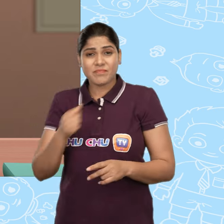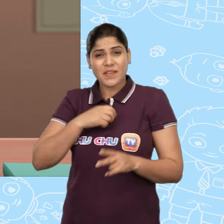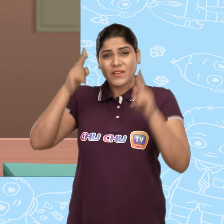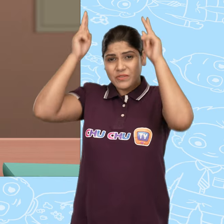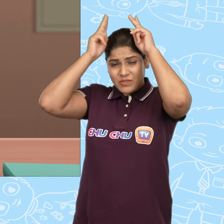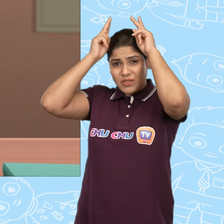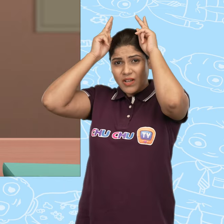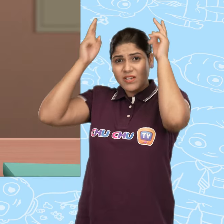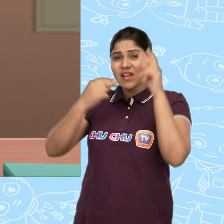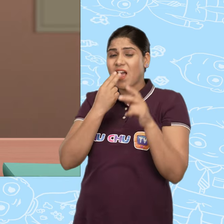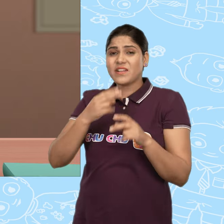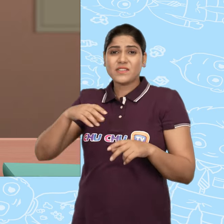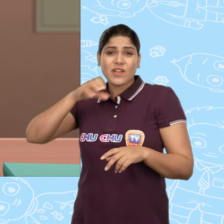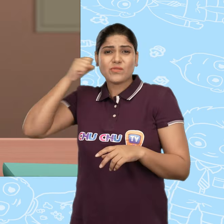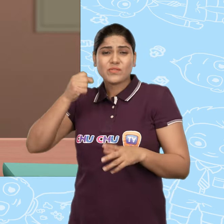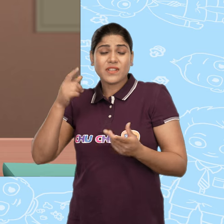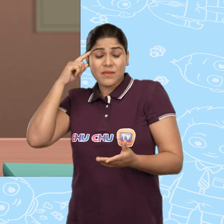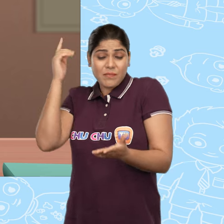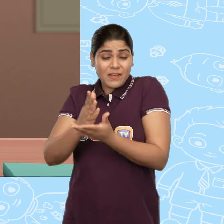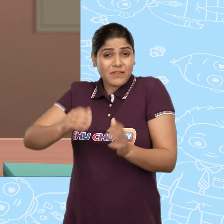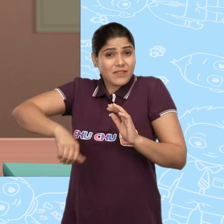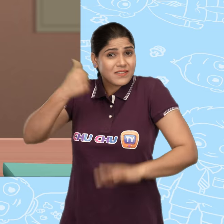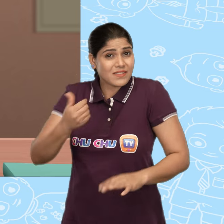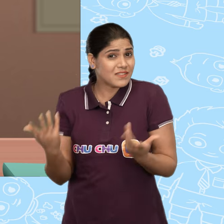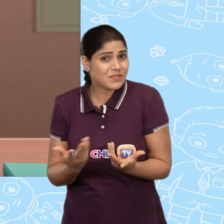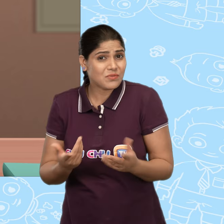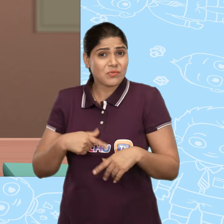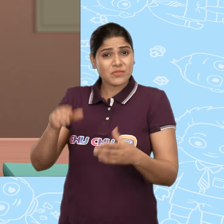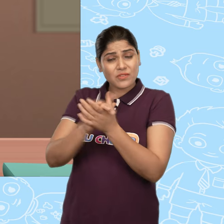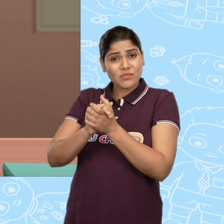How can I win the rabbit's trust and be its friend, Miss Dorothy?